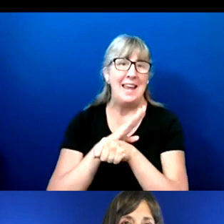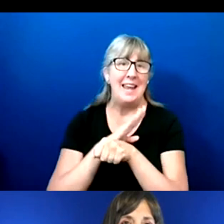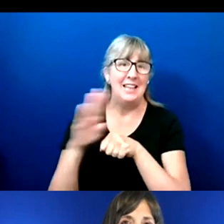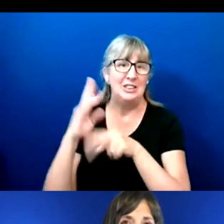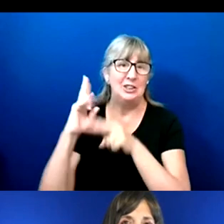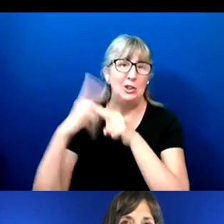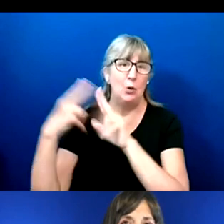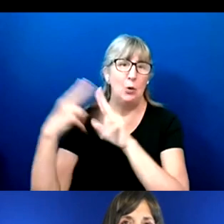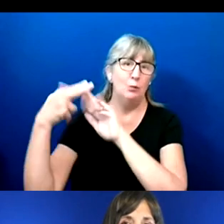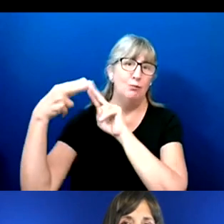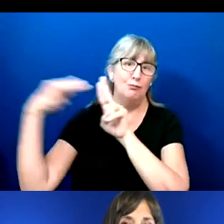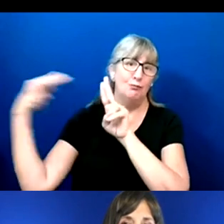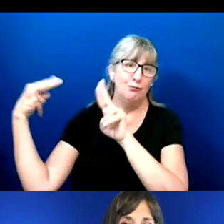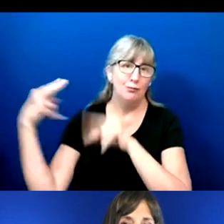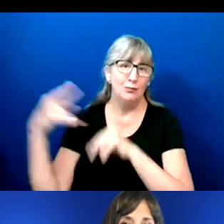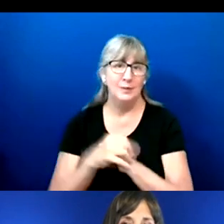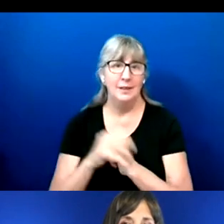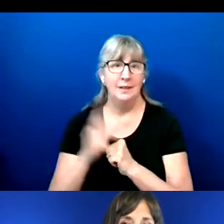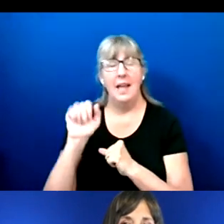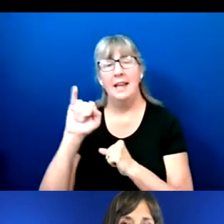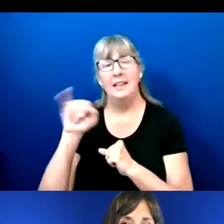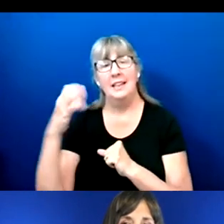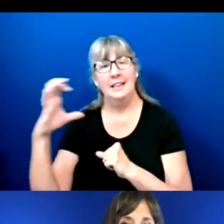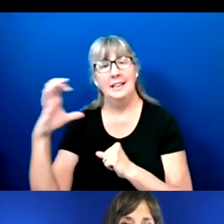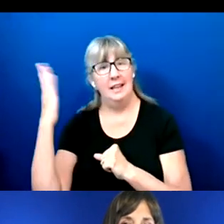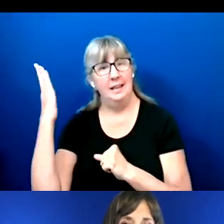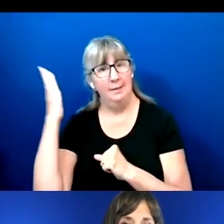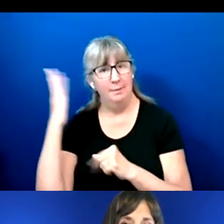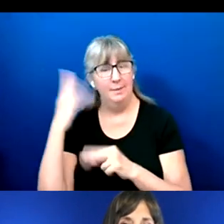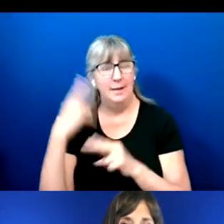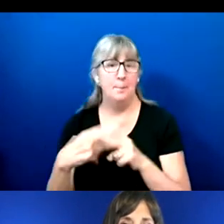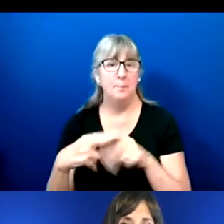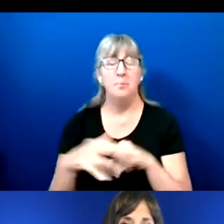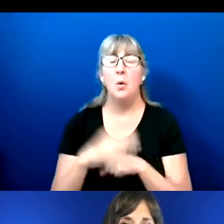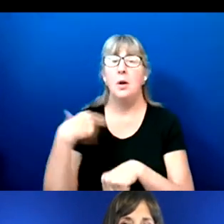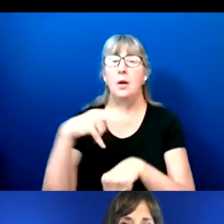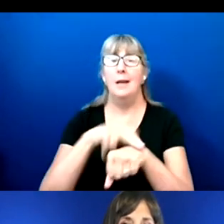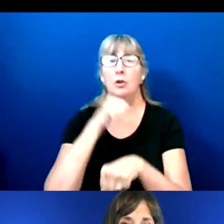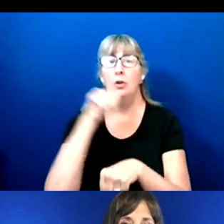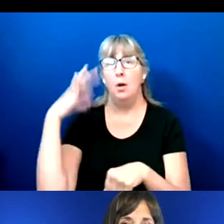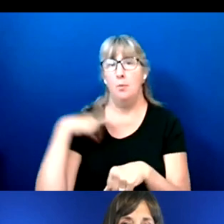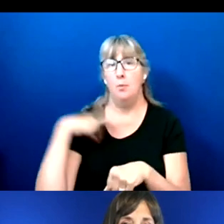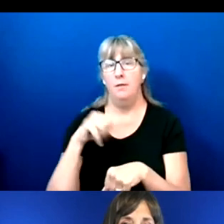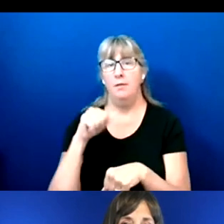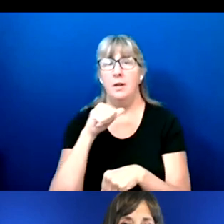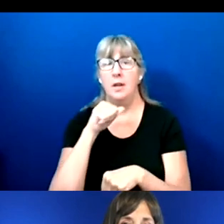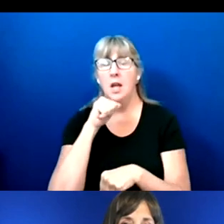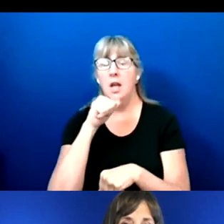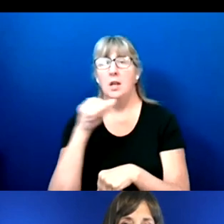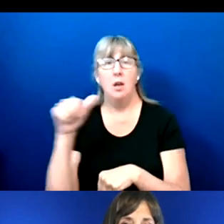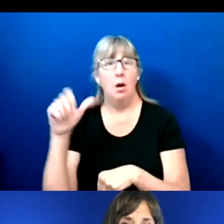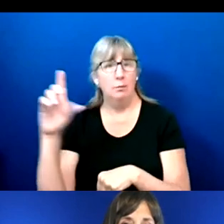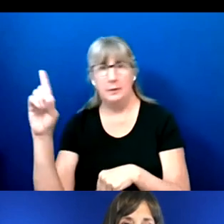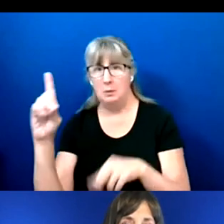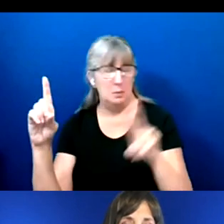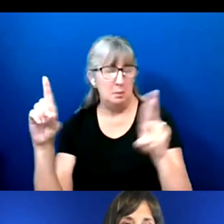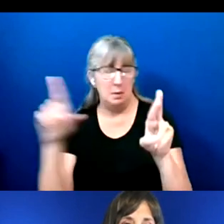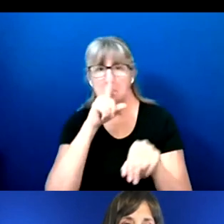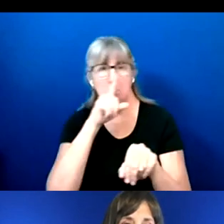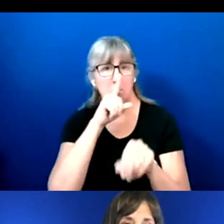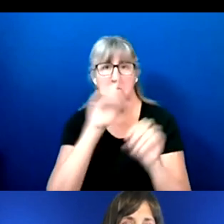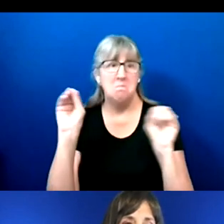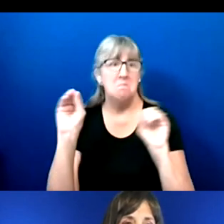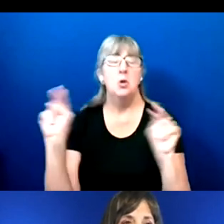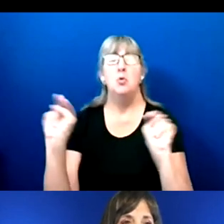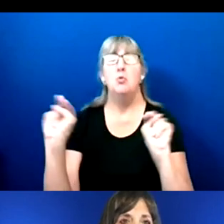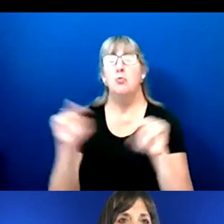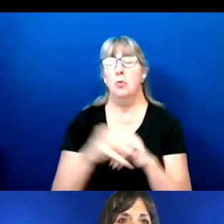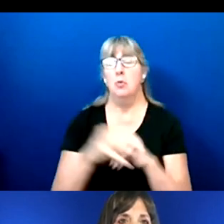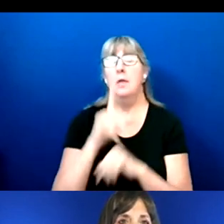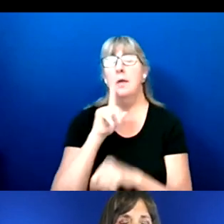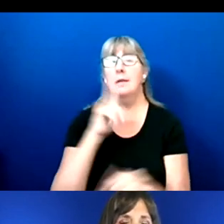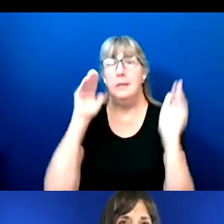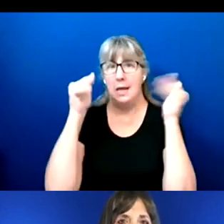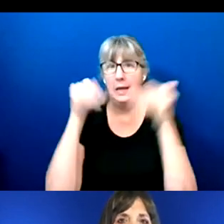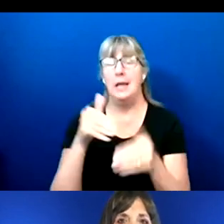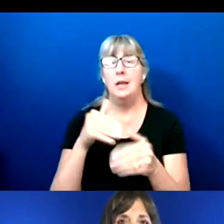We're a non-partisan organization that is dedicated to advancing and protecting the